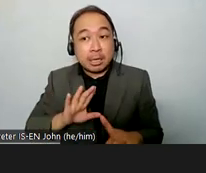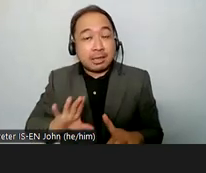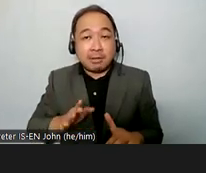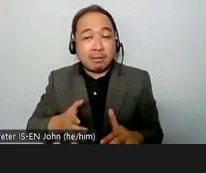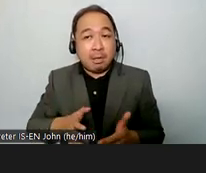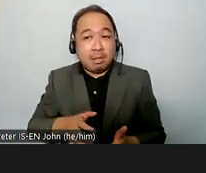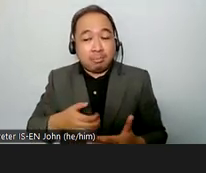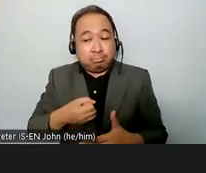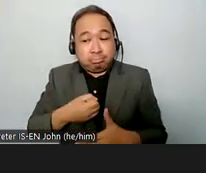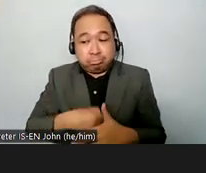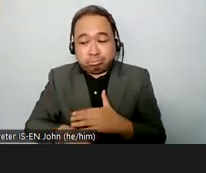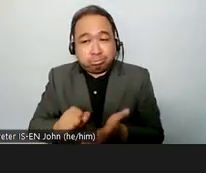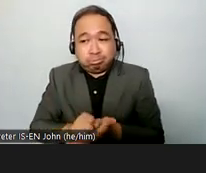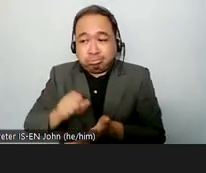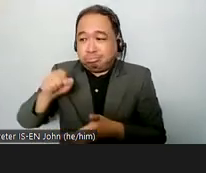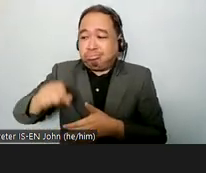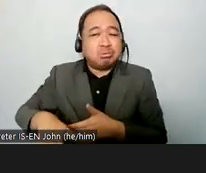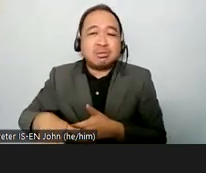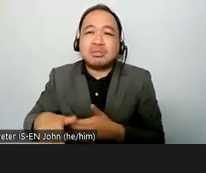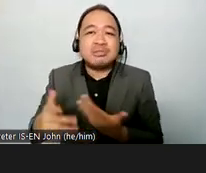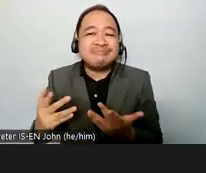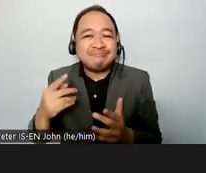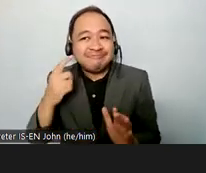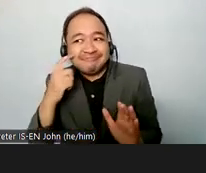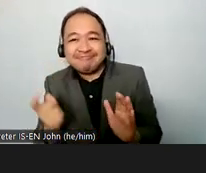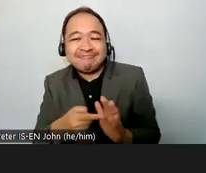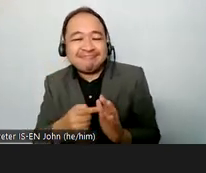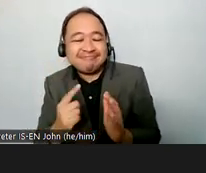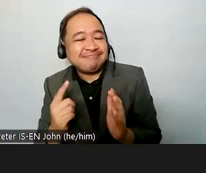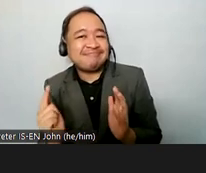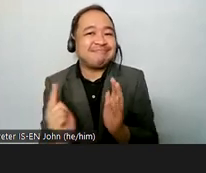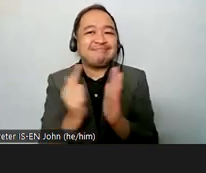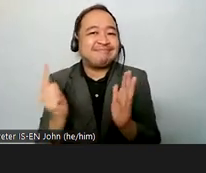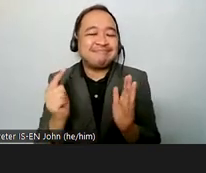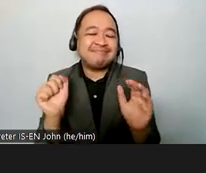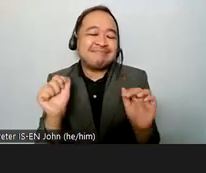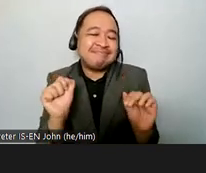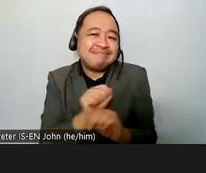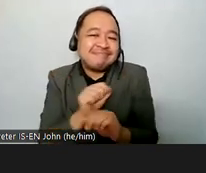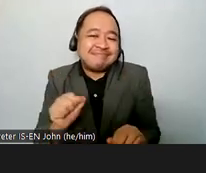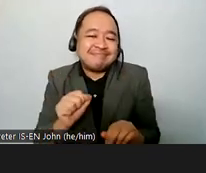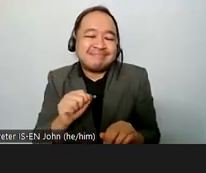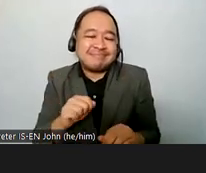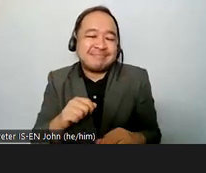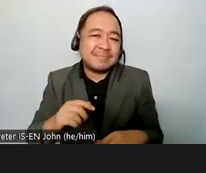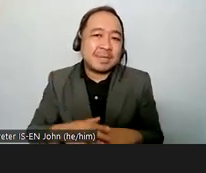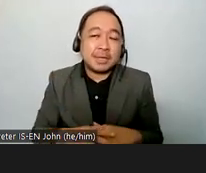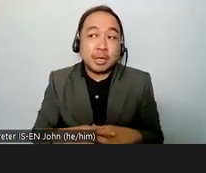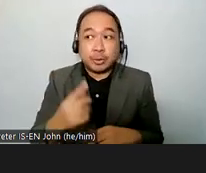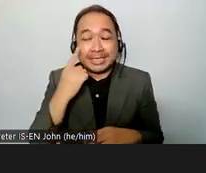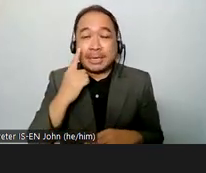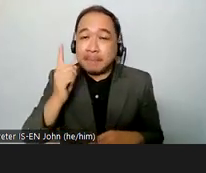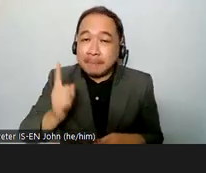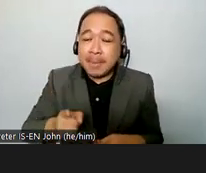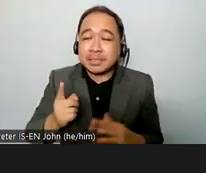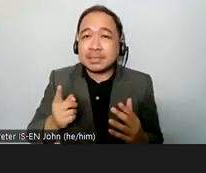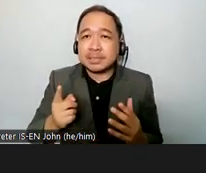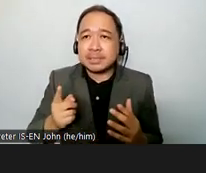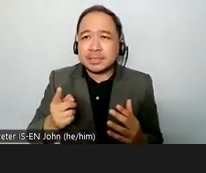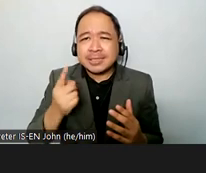have to fight against the first the persistent of legal practices in different uh states uh fight